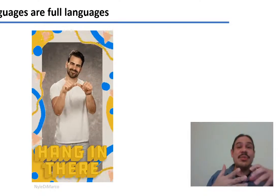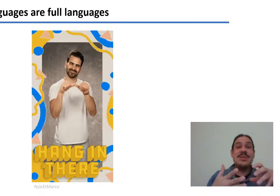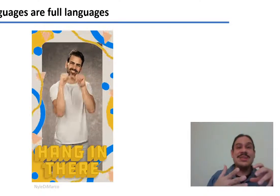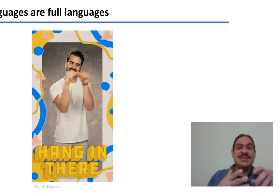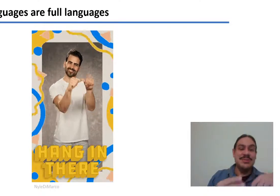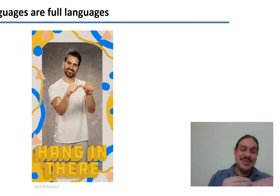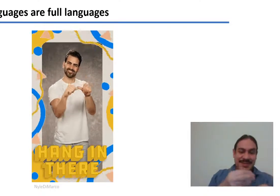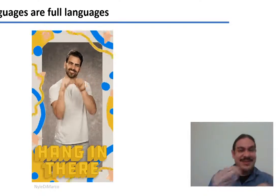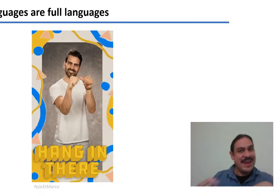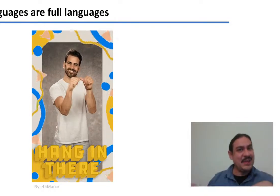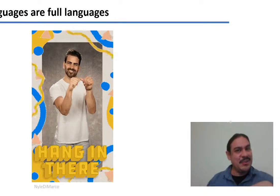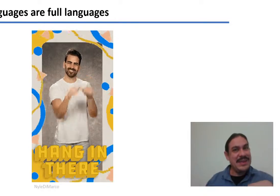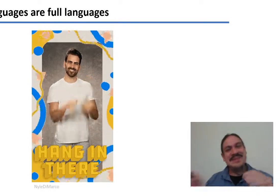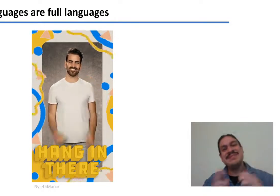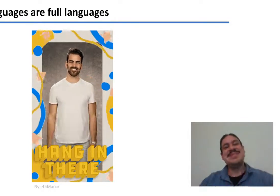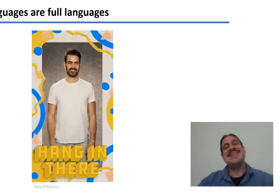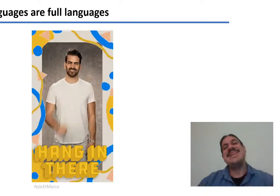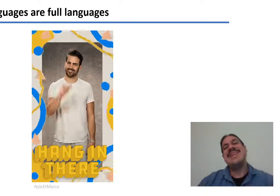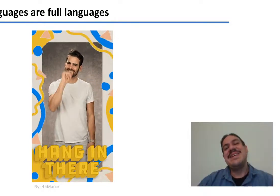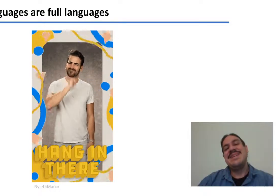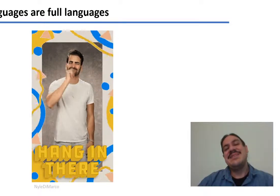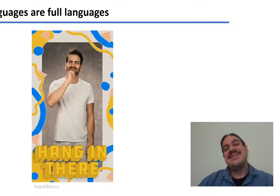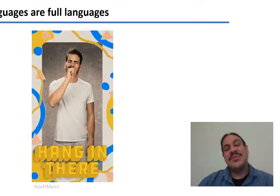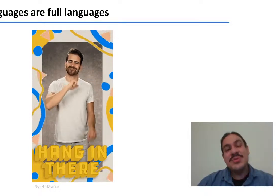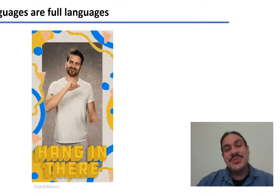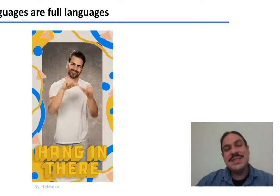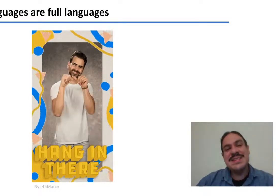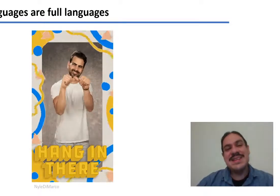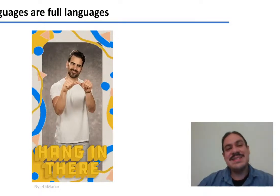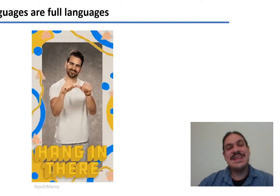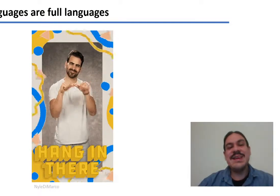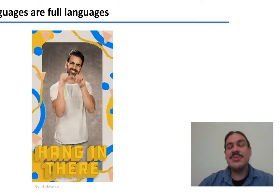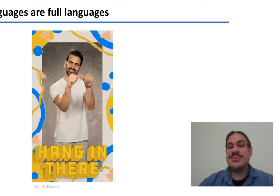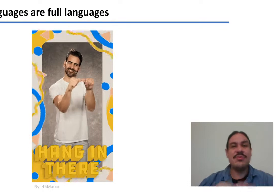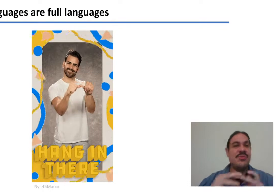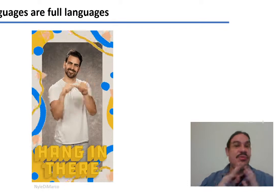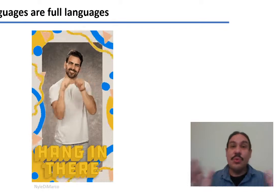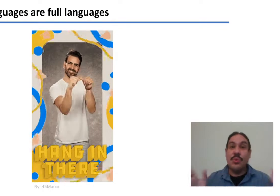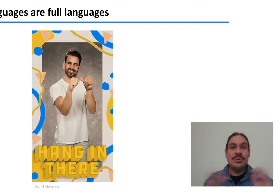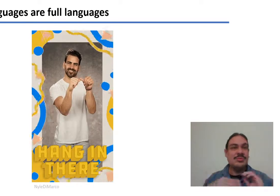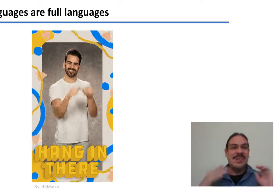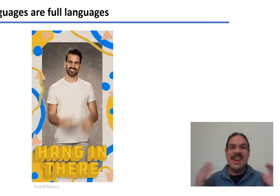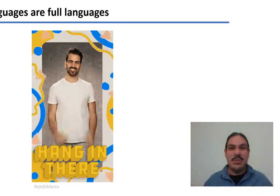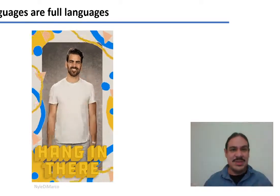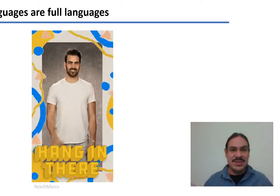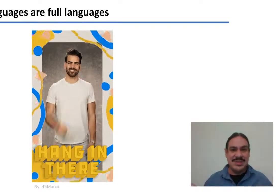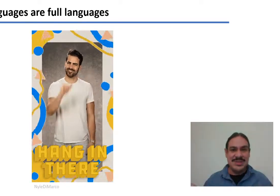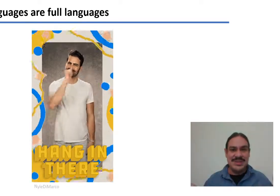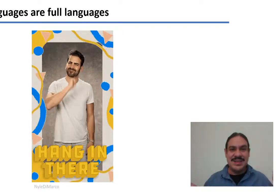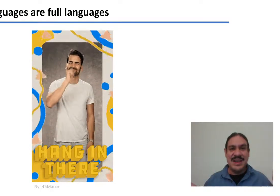process using NLP. The first one is that sign languages are full languages. They